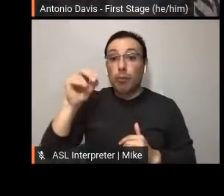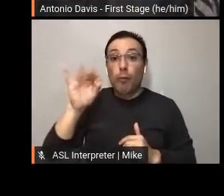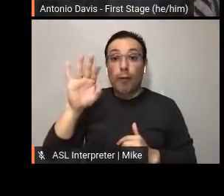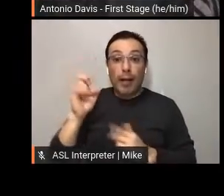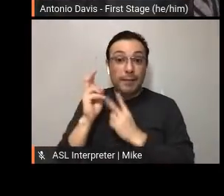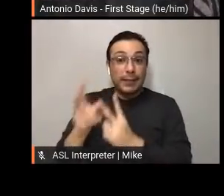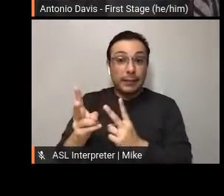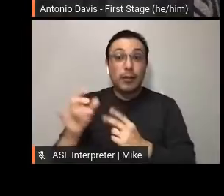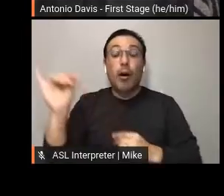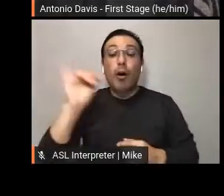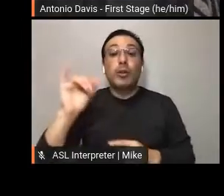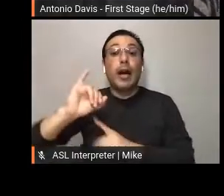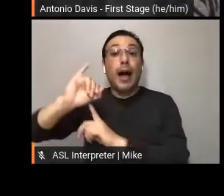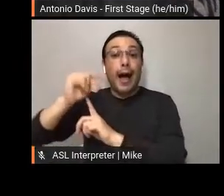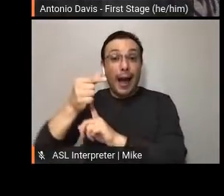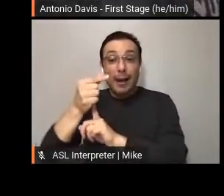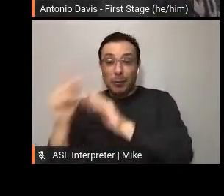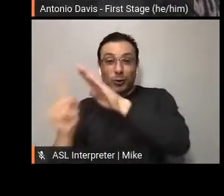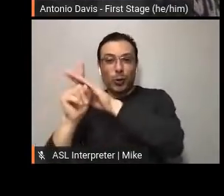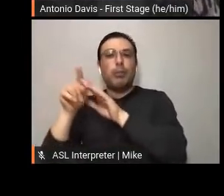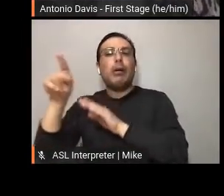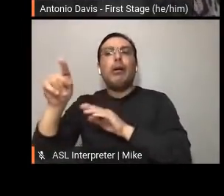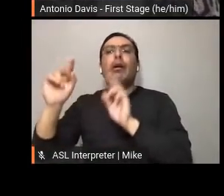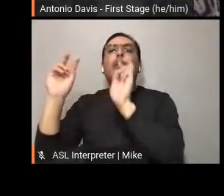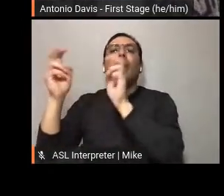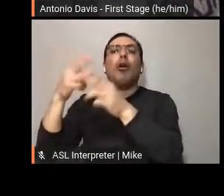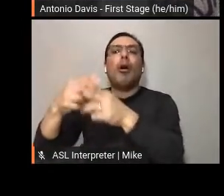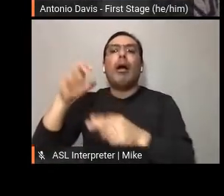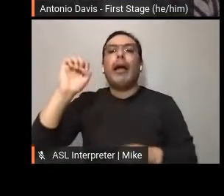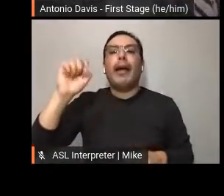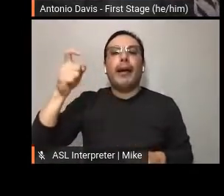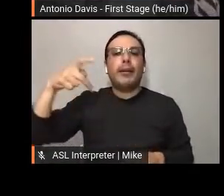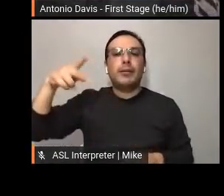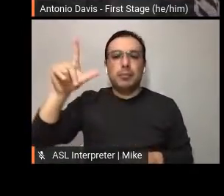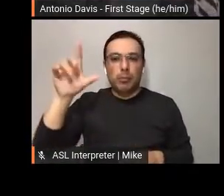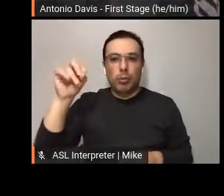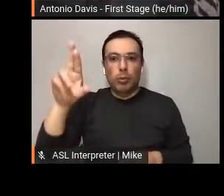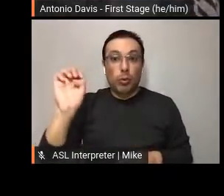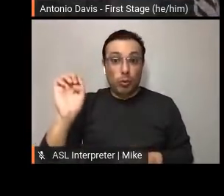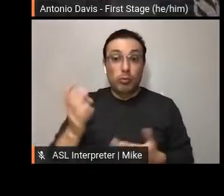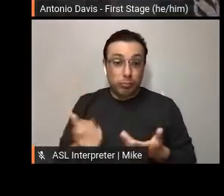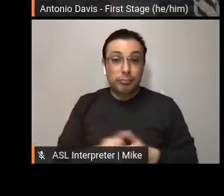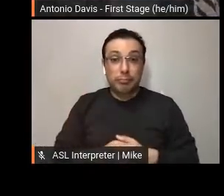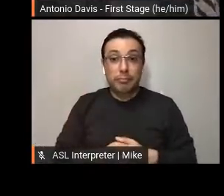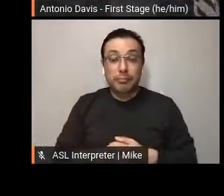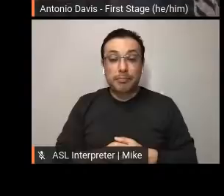made Instagram's explore. The future is here.